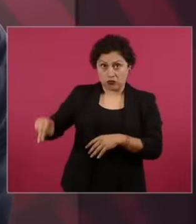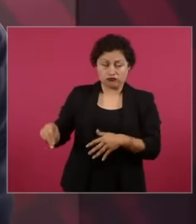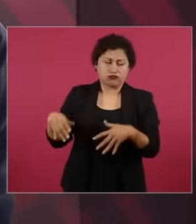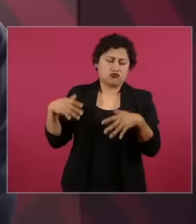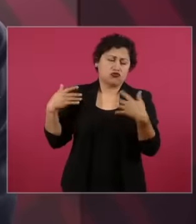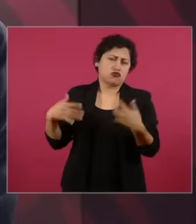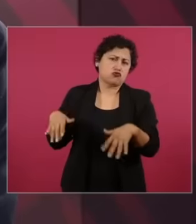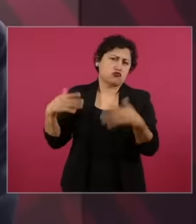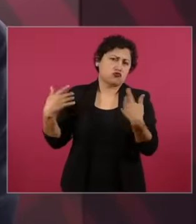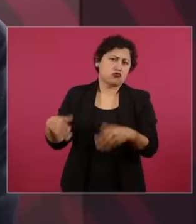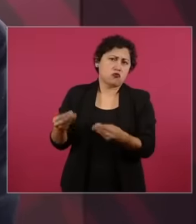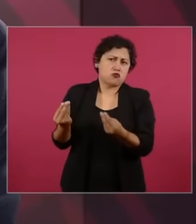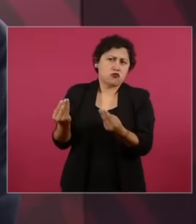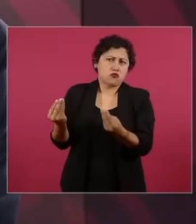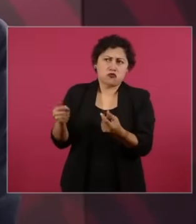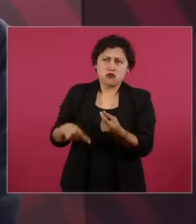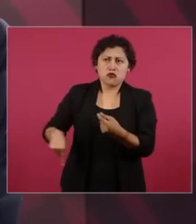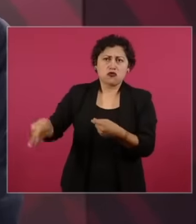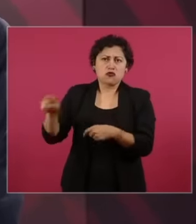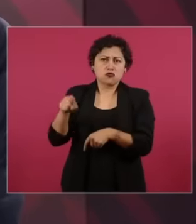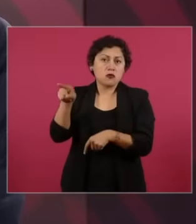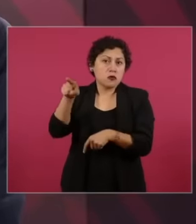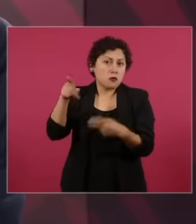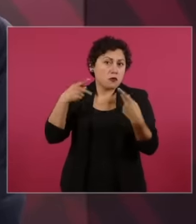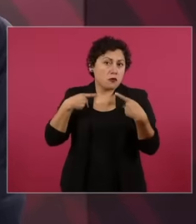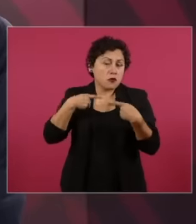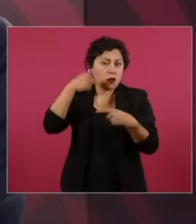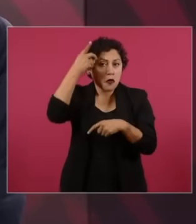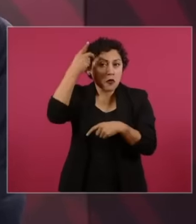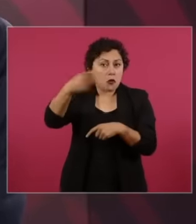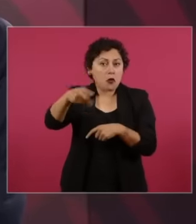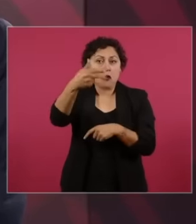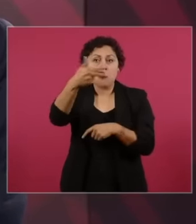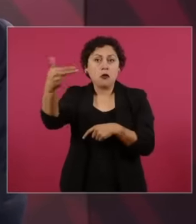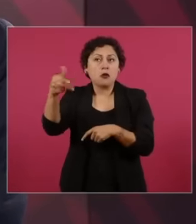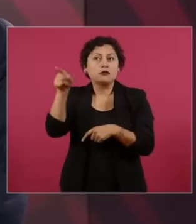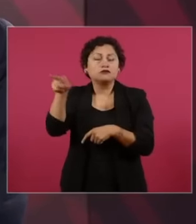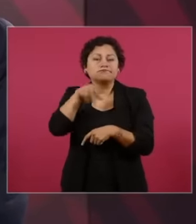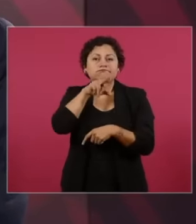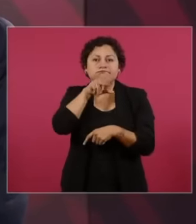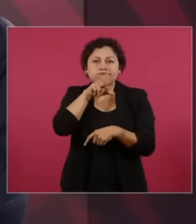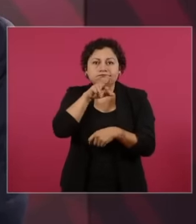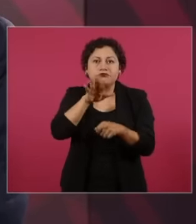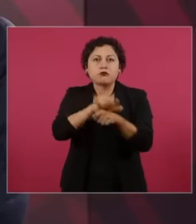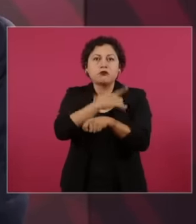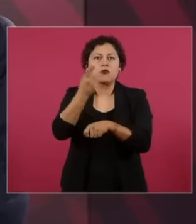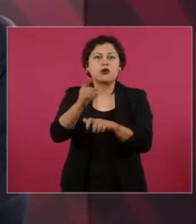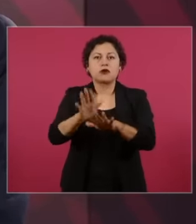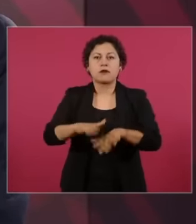because it was arriving longer and longer